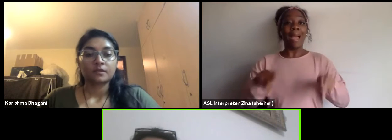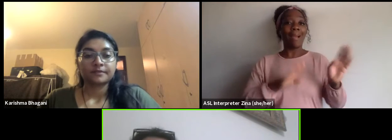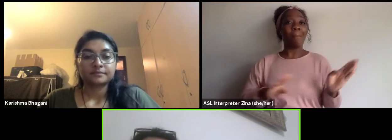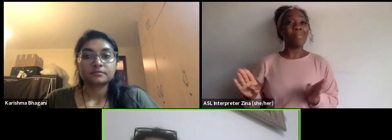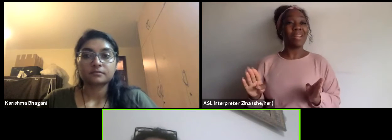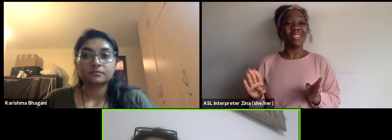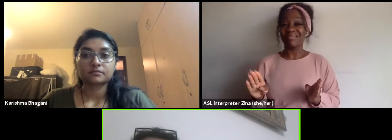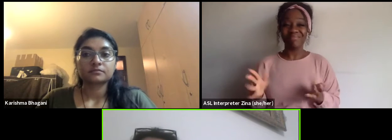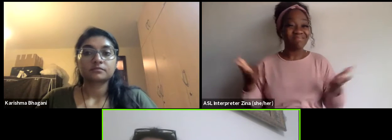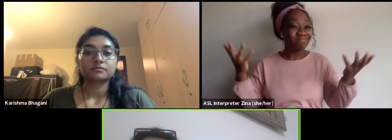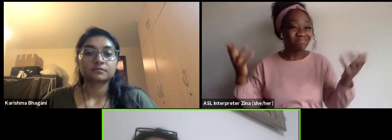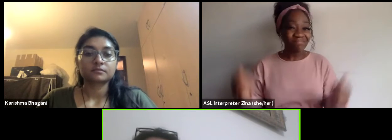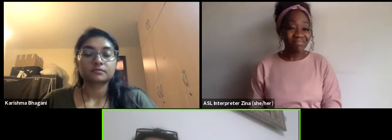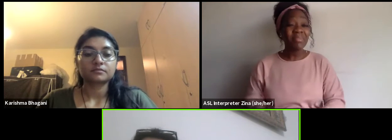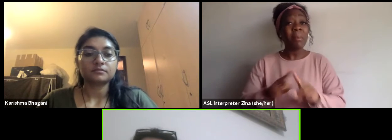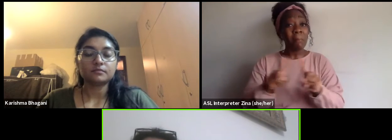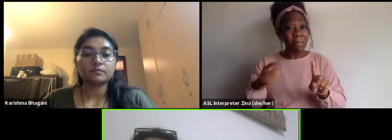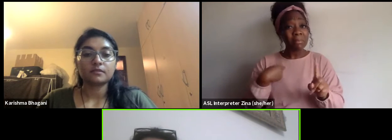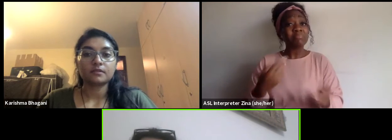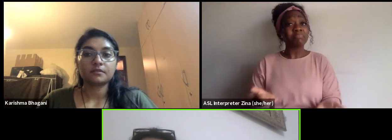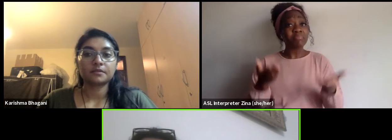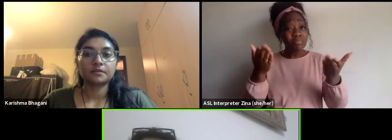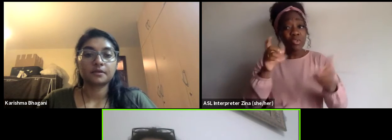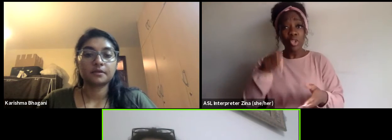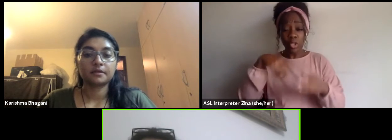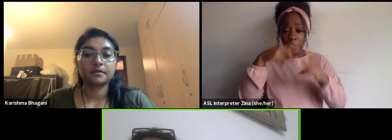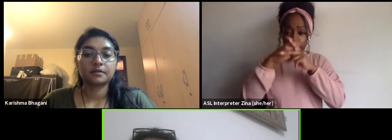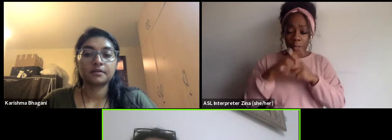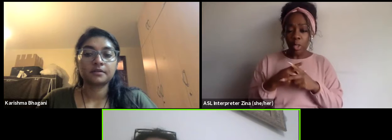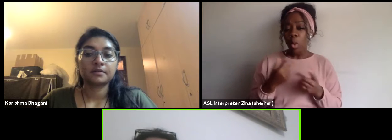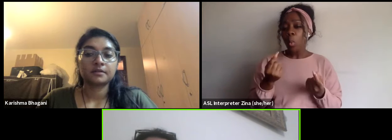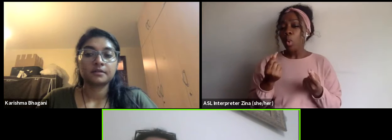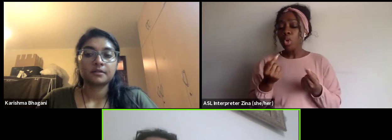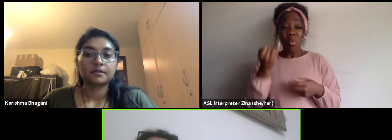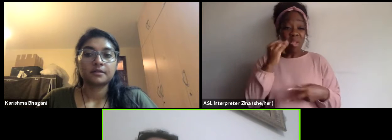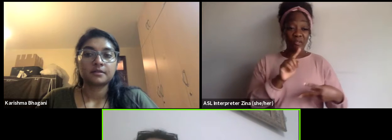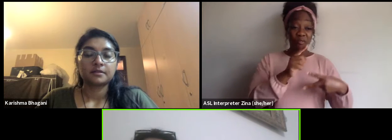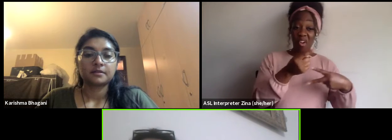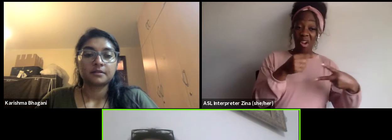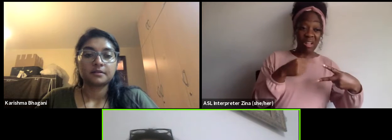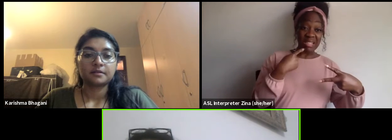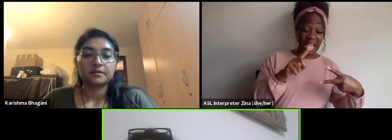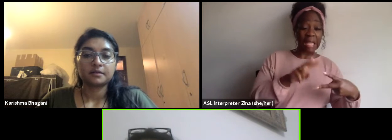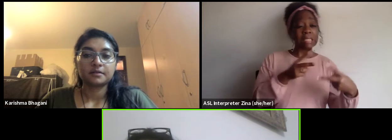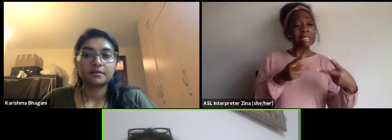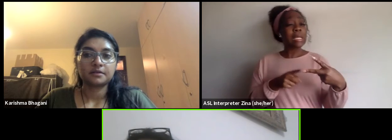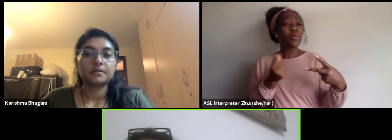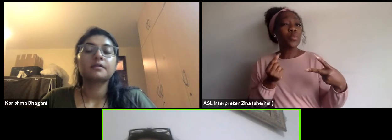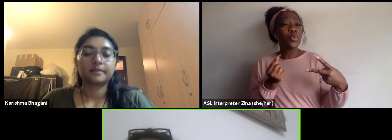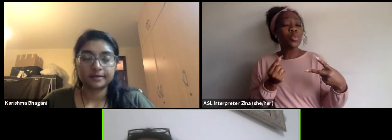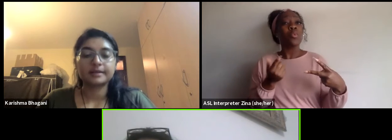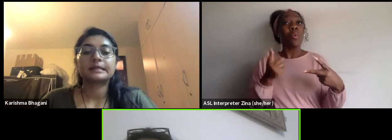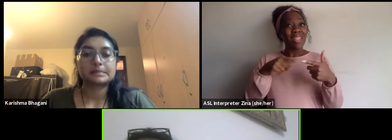and then start working experiment, testing and never say this is not something that I'm not interested